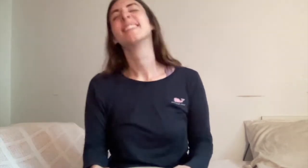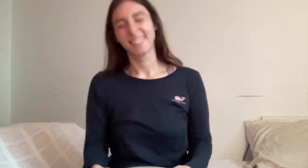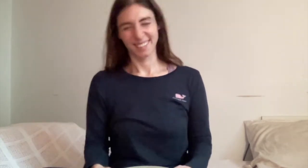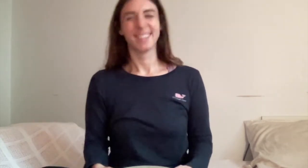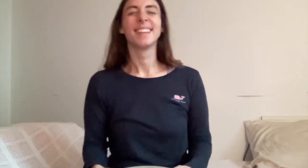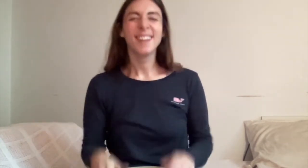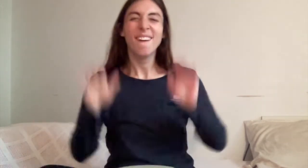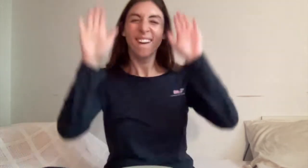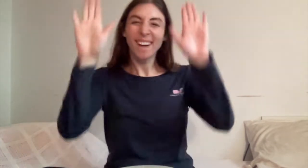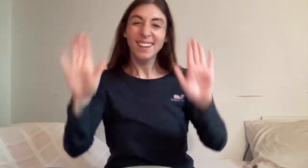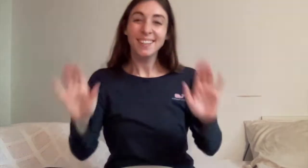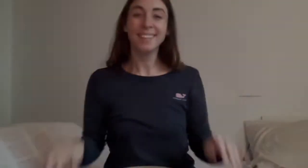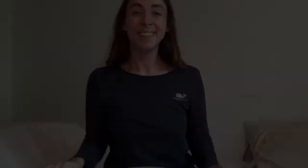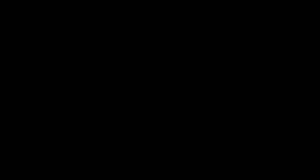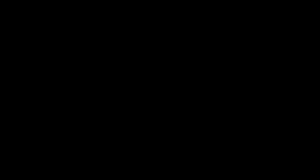Yeah yeah awesome!